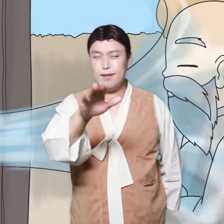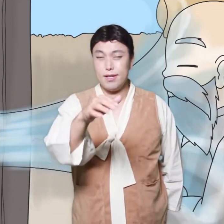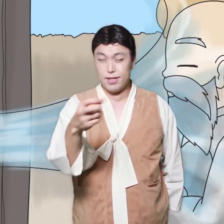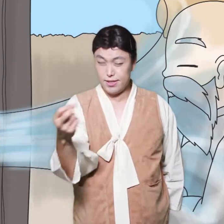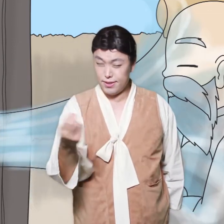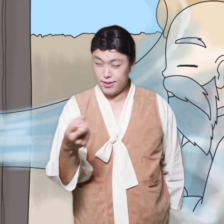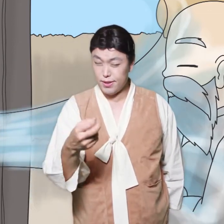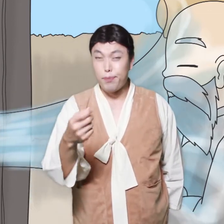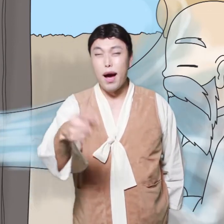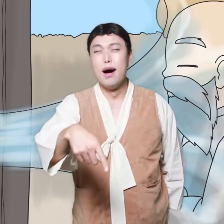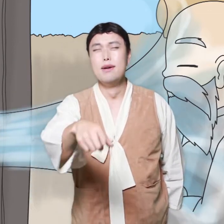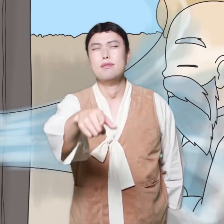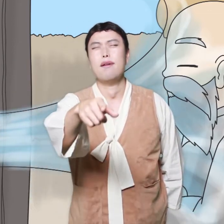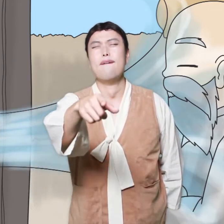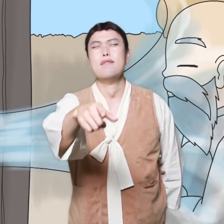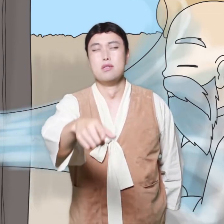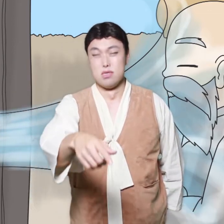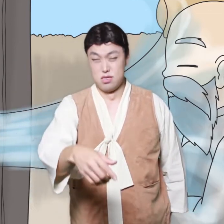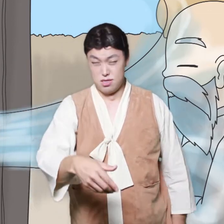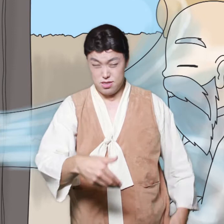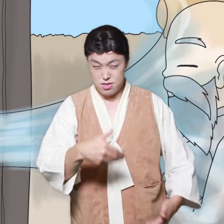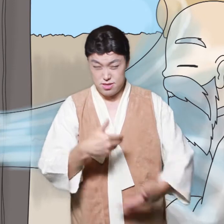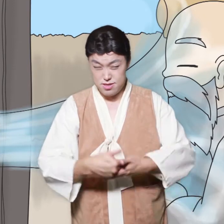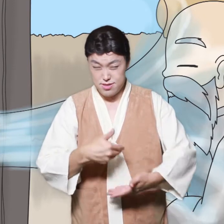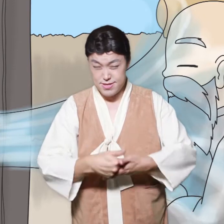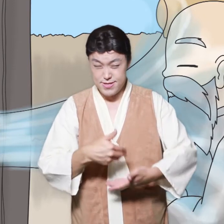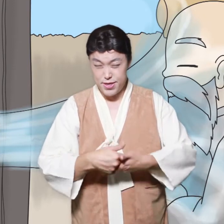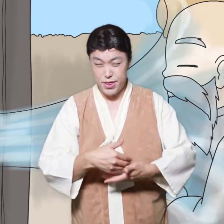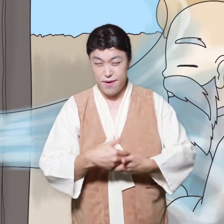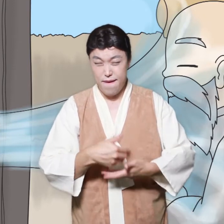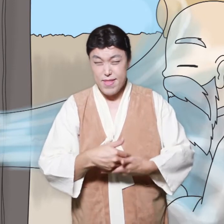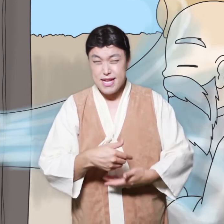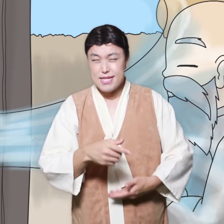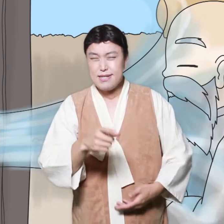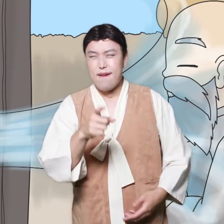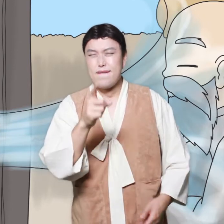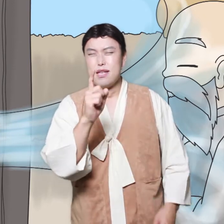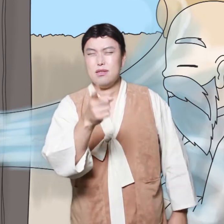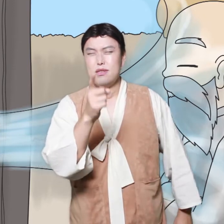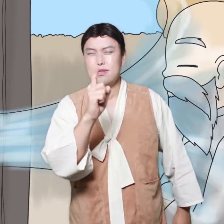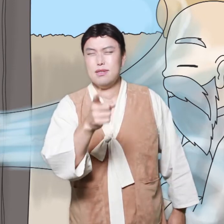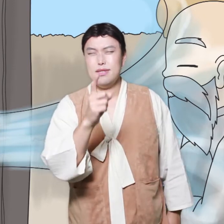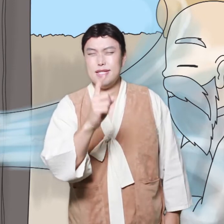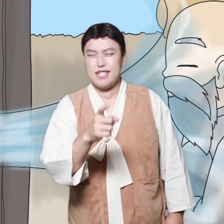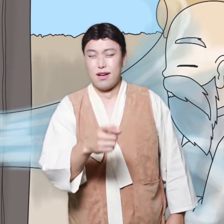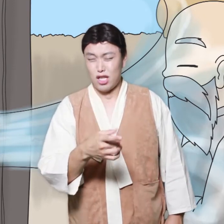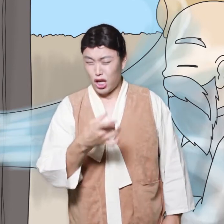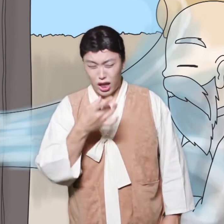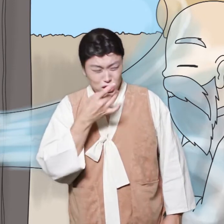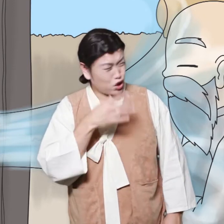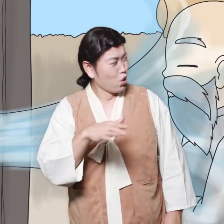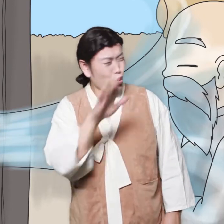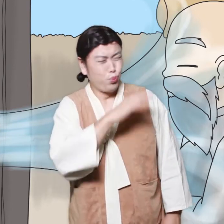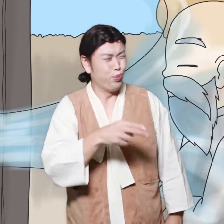The big monk 's body was soaked.